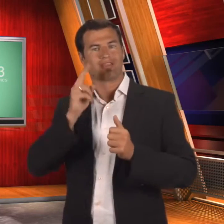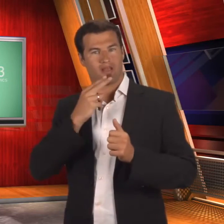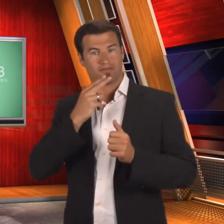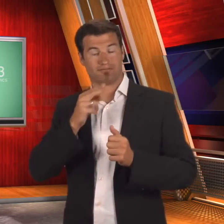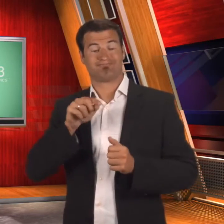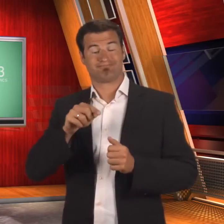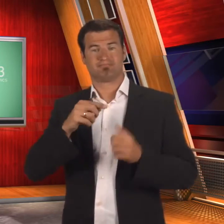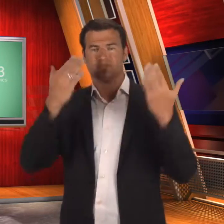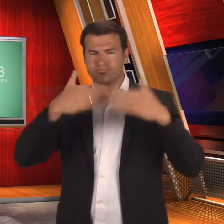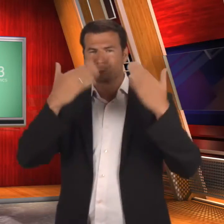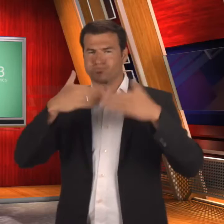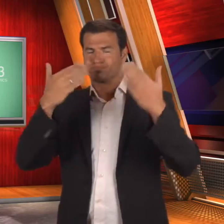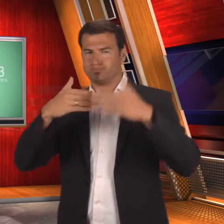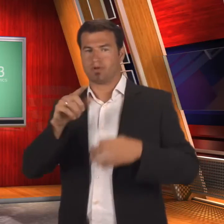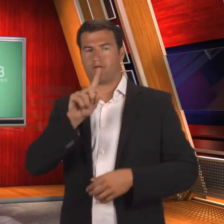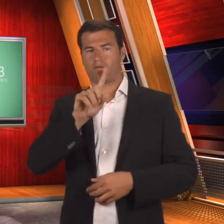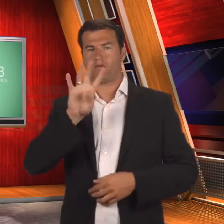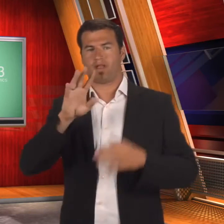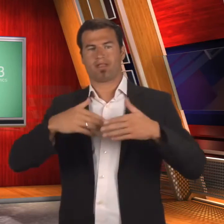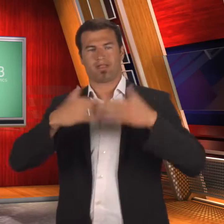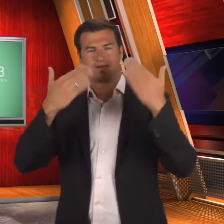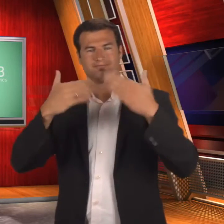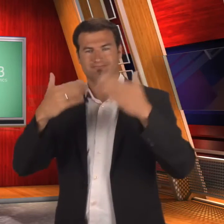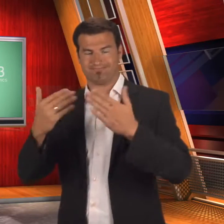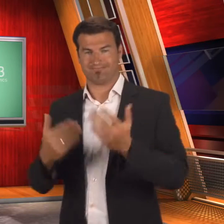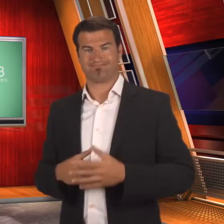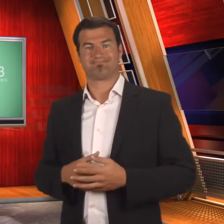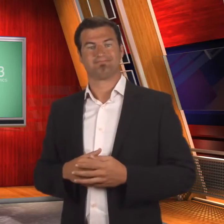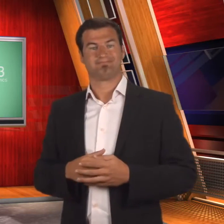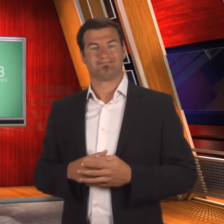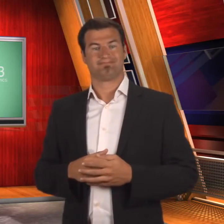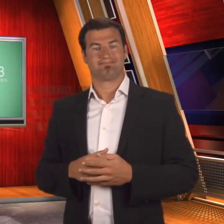for SportsDeaf every day for 14 days, I